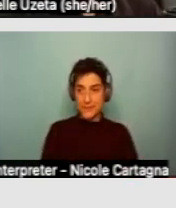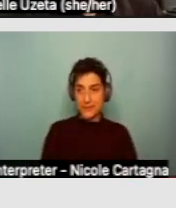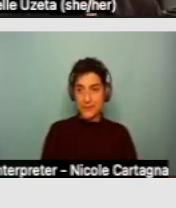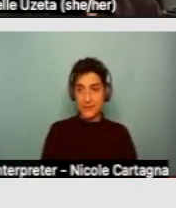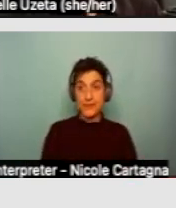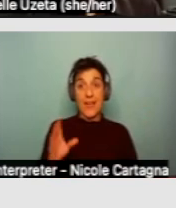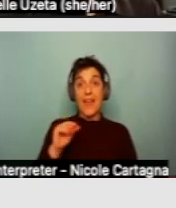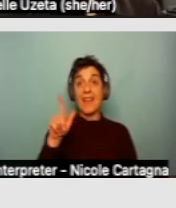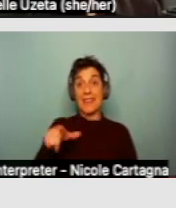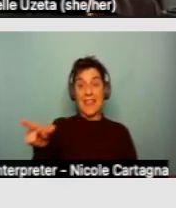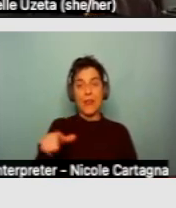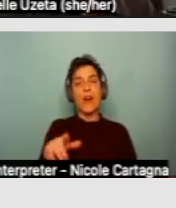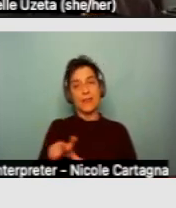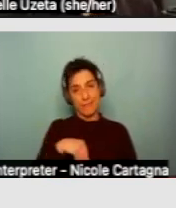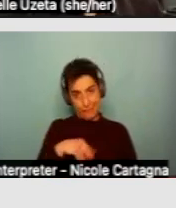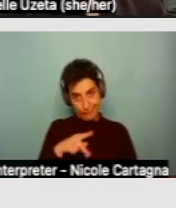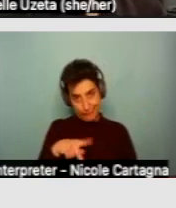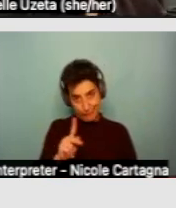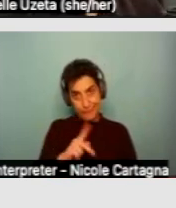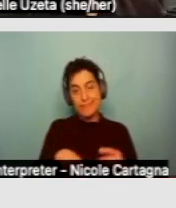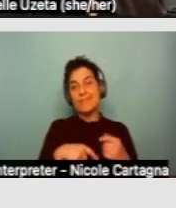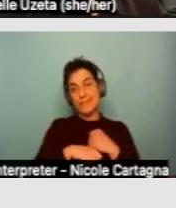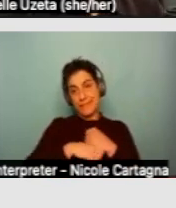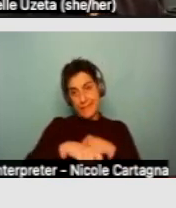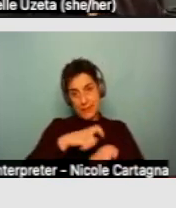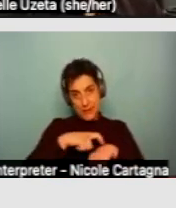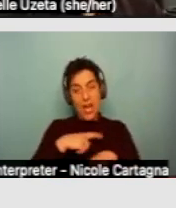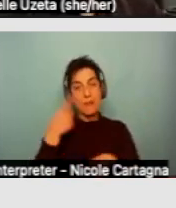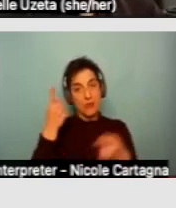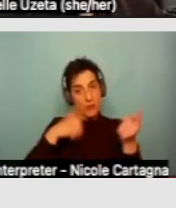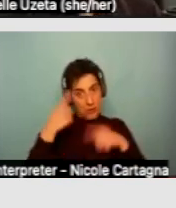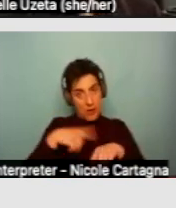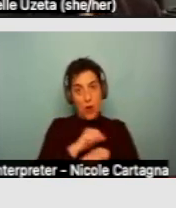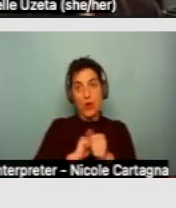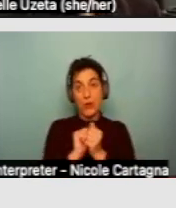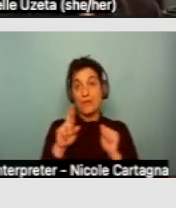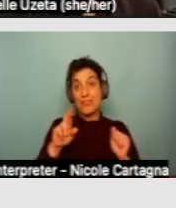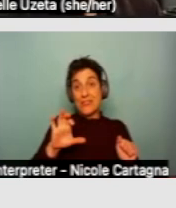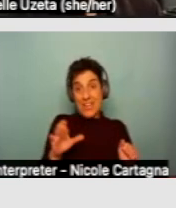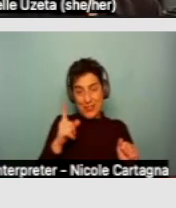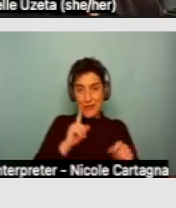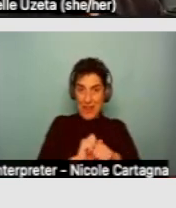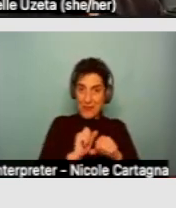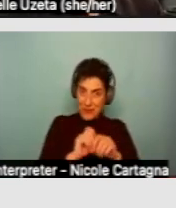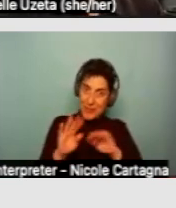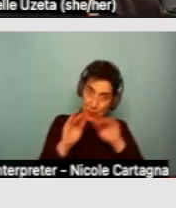have to allow that person additional time to work with the regional center in order to navigate that process.